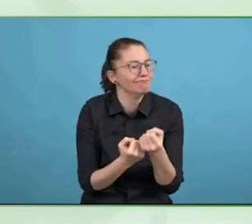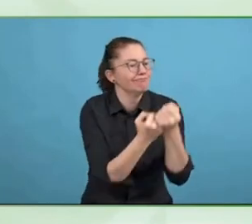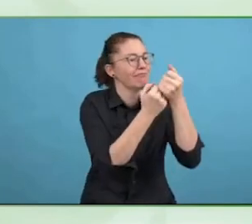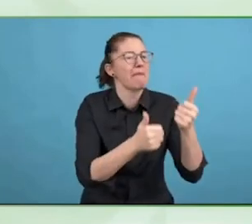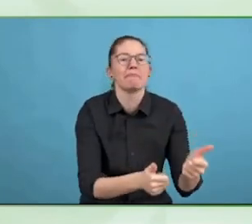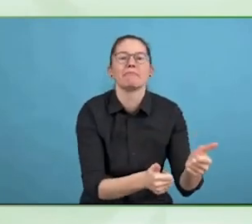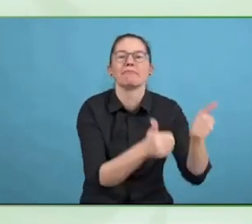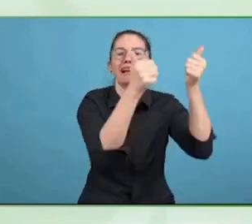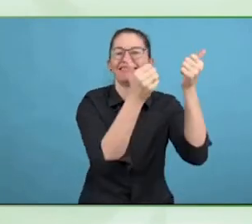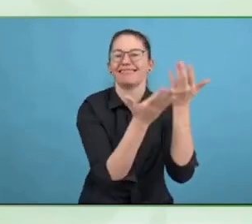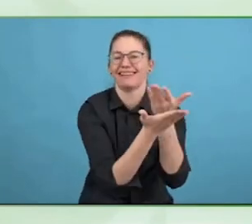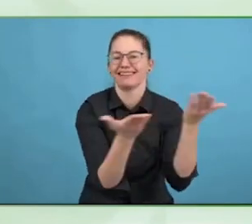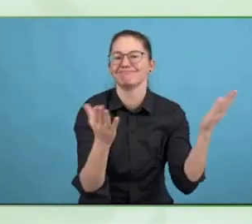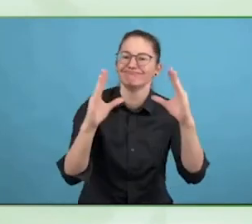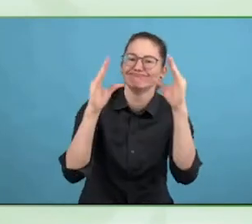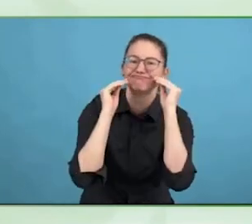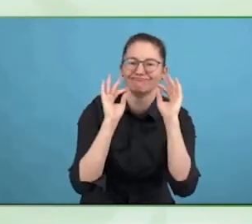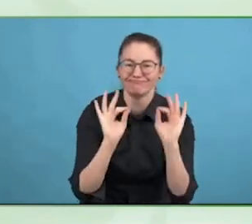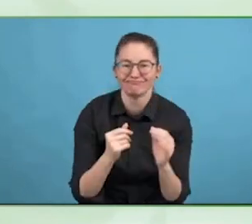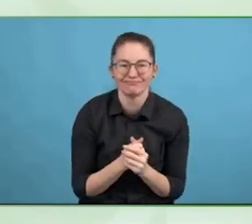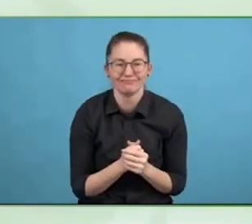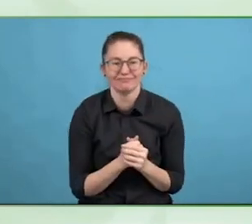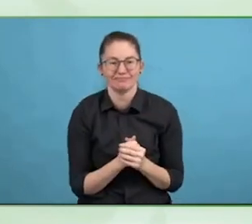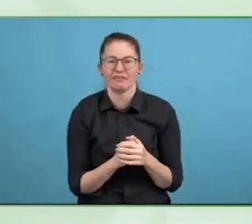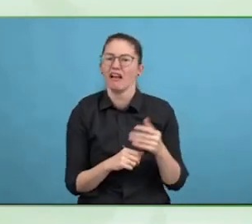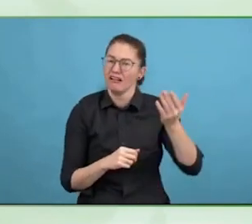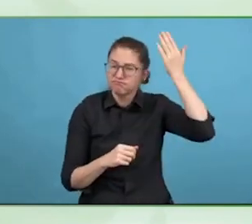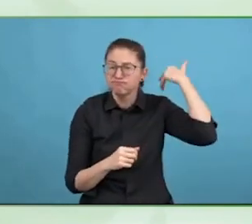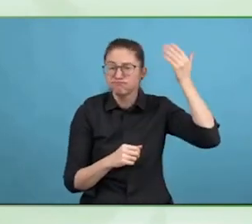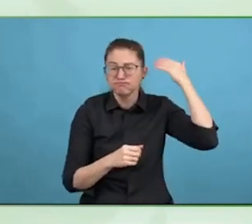Frances is extremely involved in technology in an ageing population,